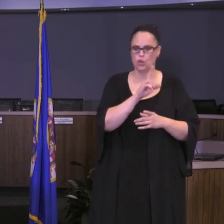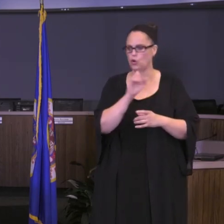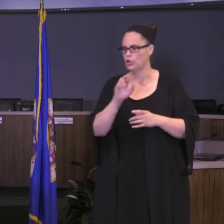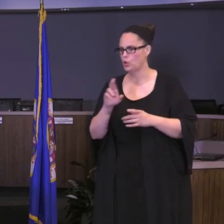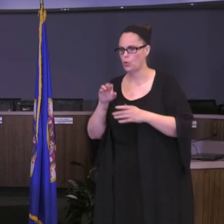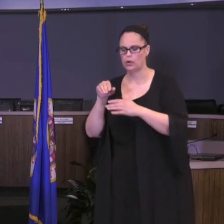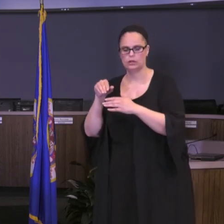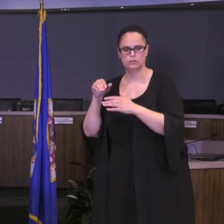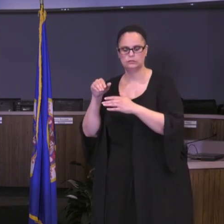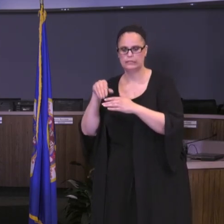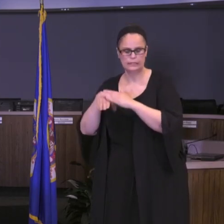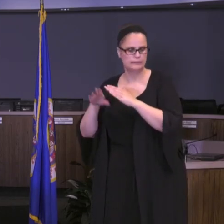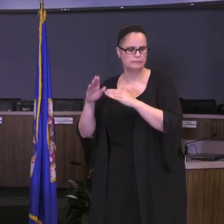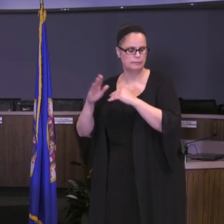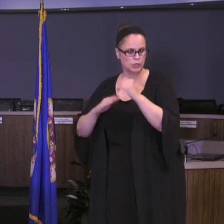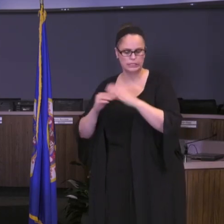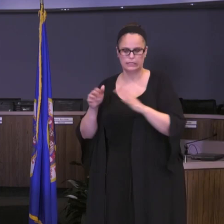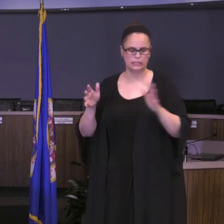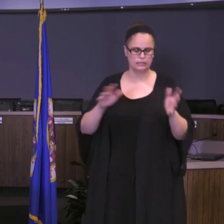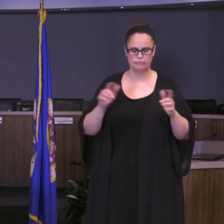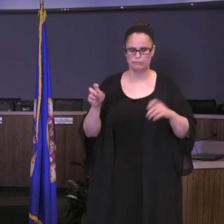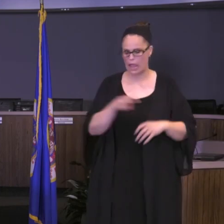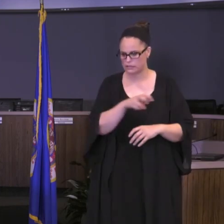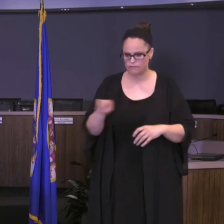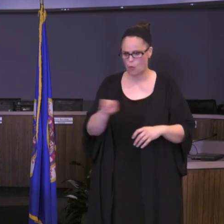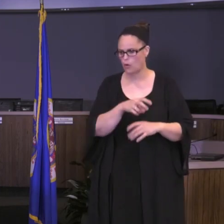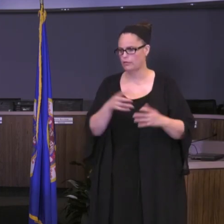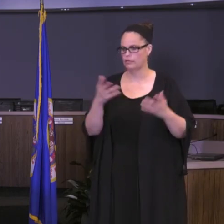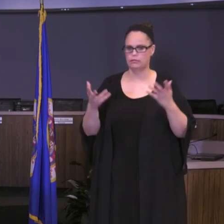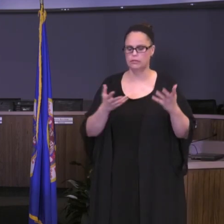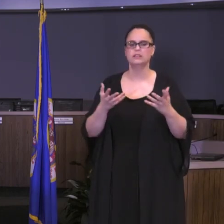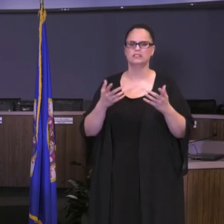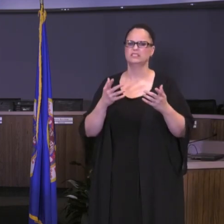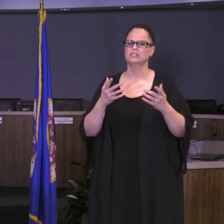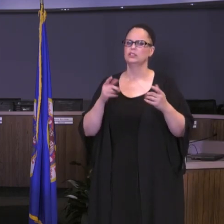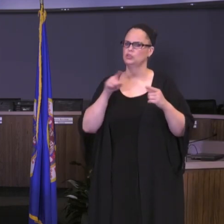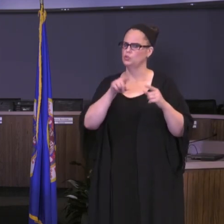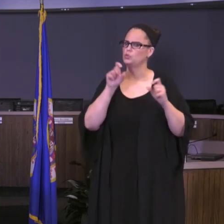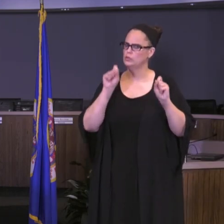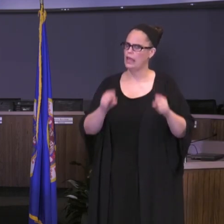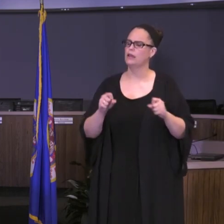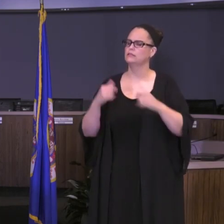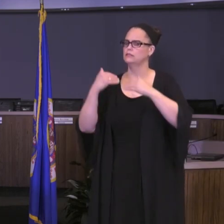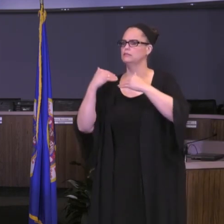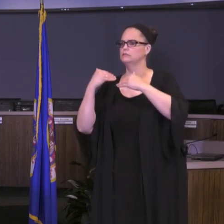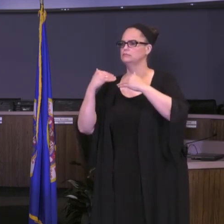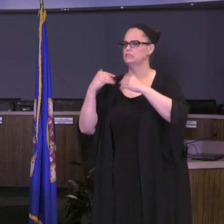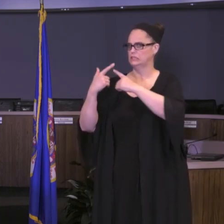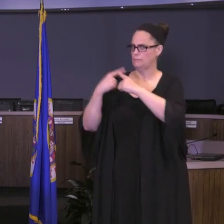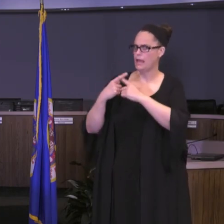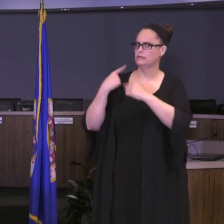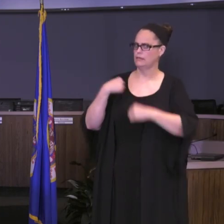many challenges as we go through those transitions, but you can count on us, you can count on the district to